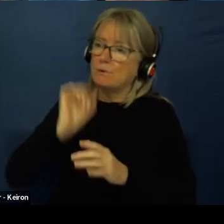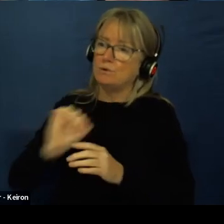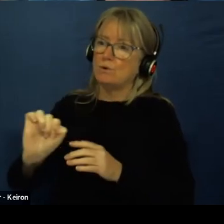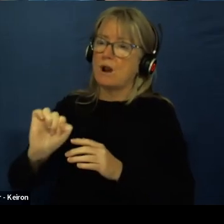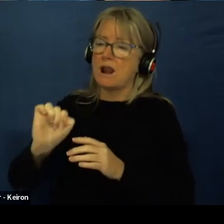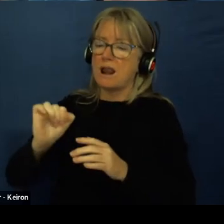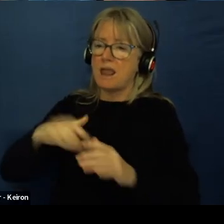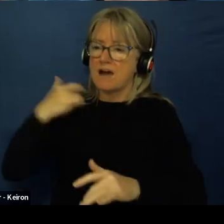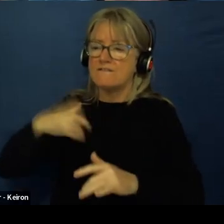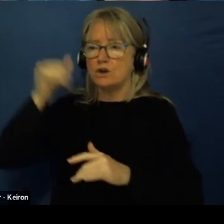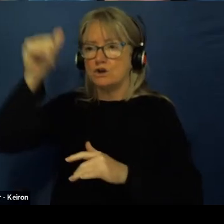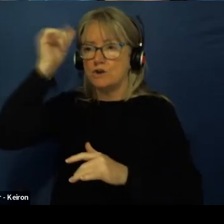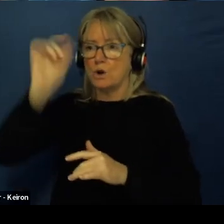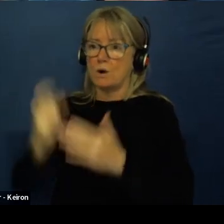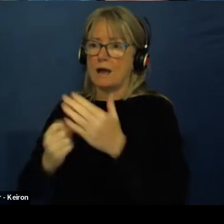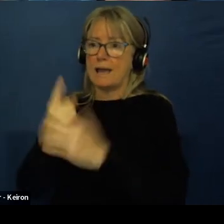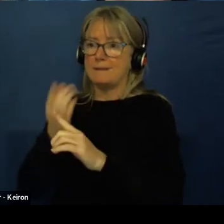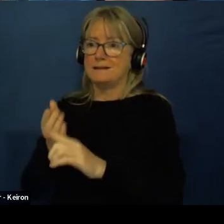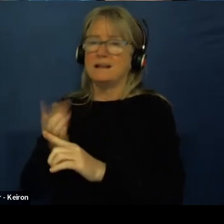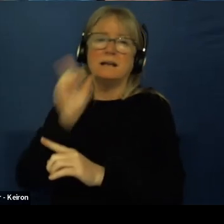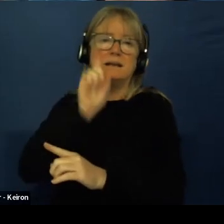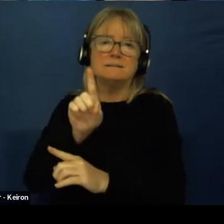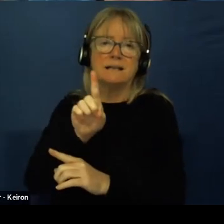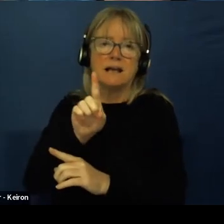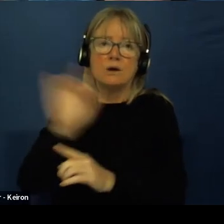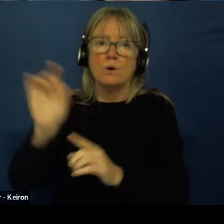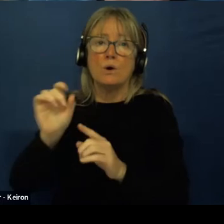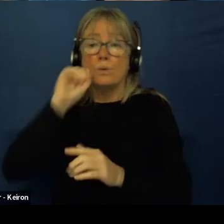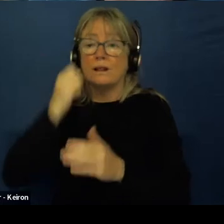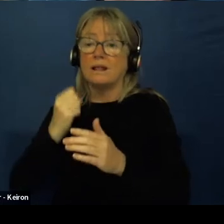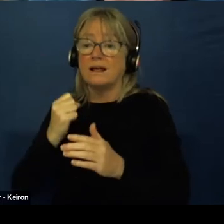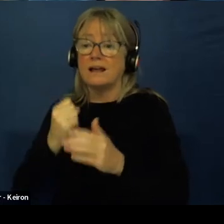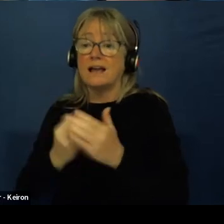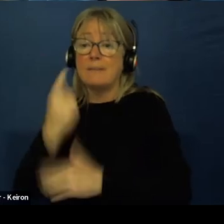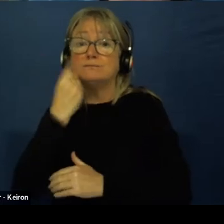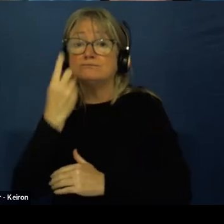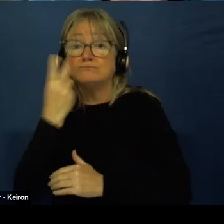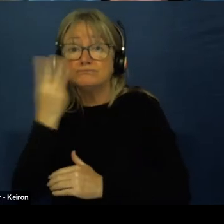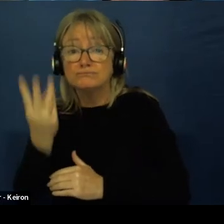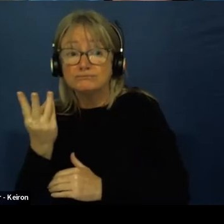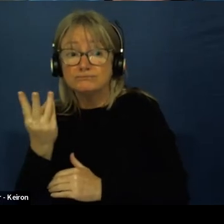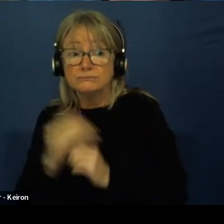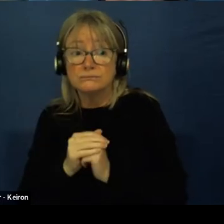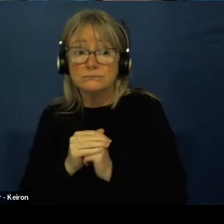Know what happened the day before, or what's coming up in the week.